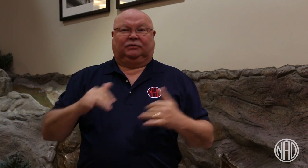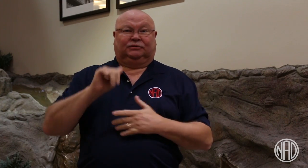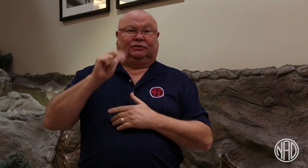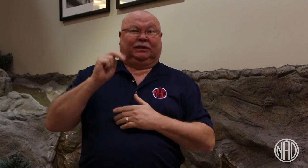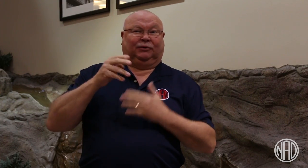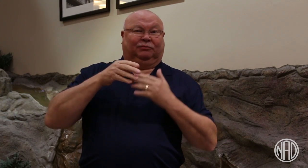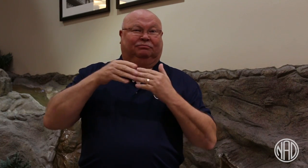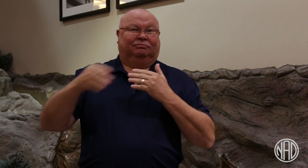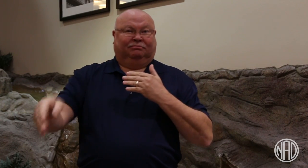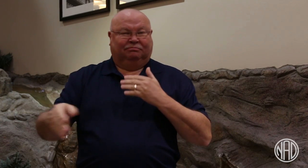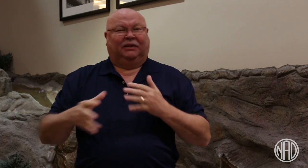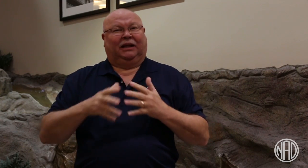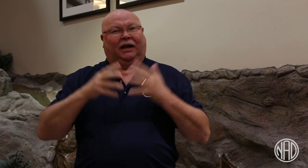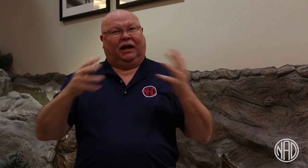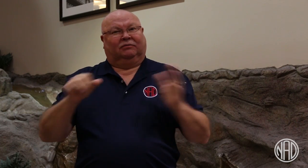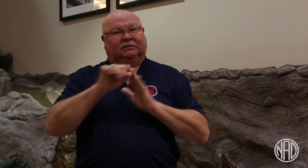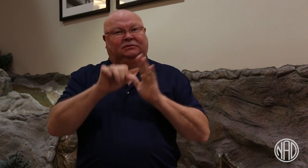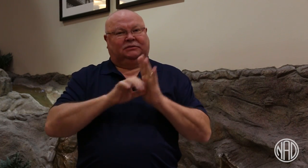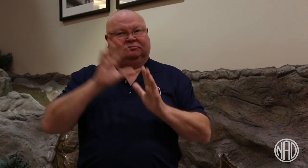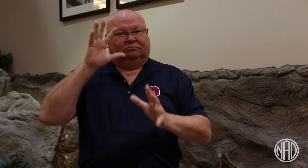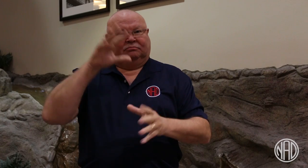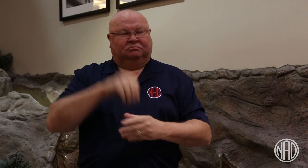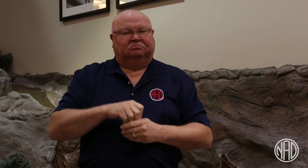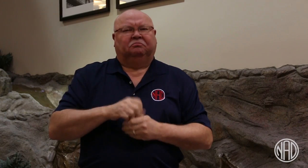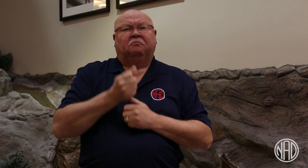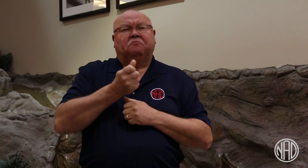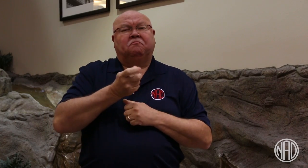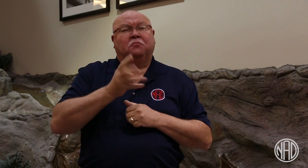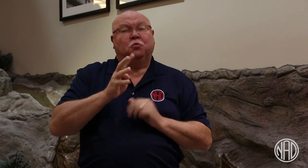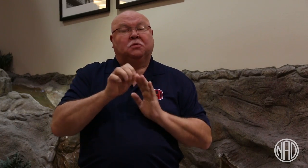Starting January, many states from Region III are involved.